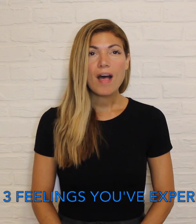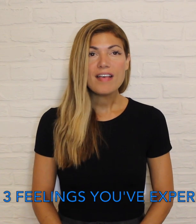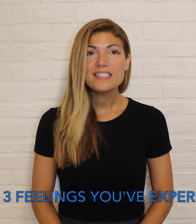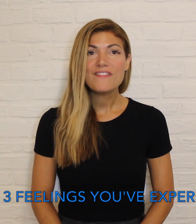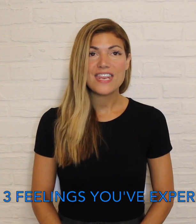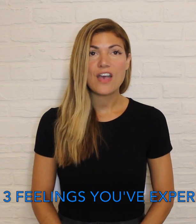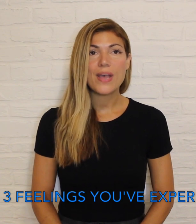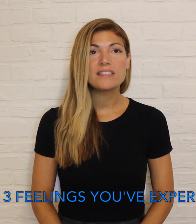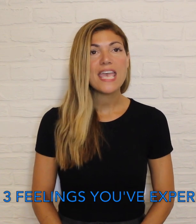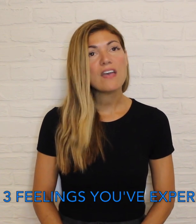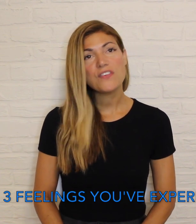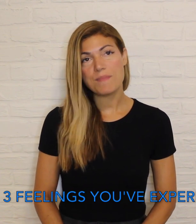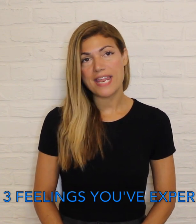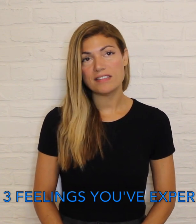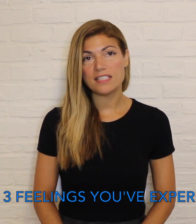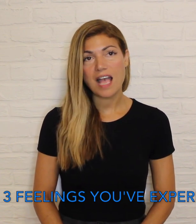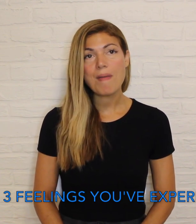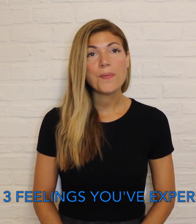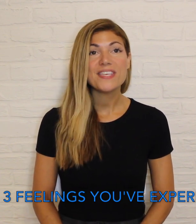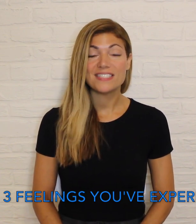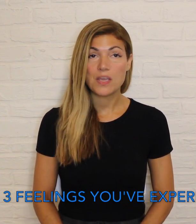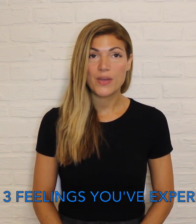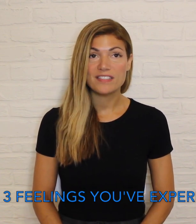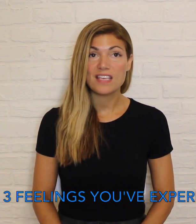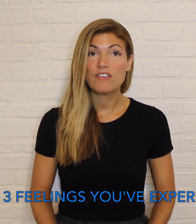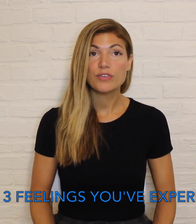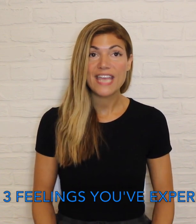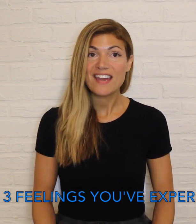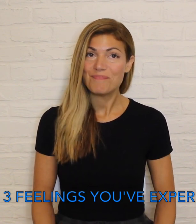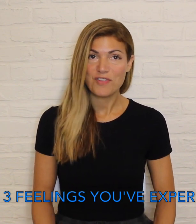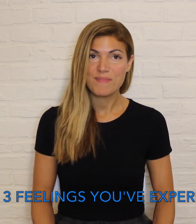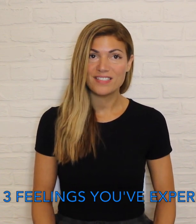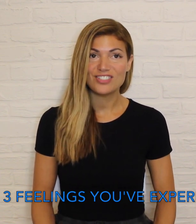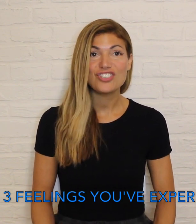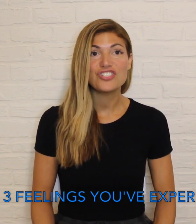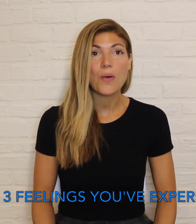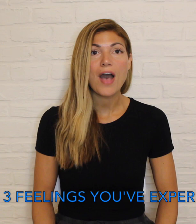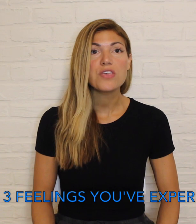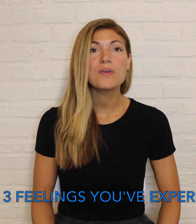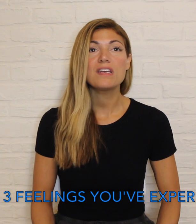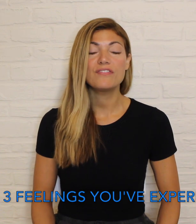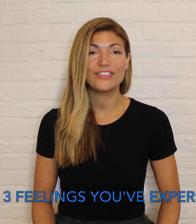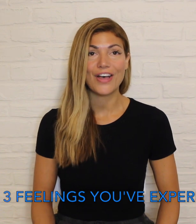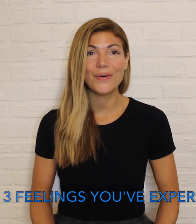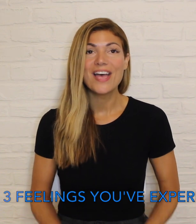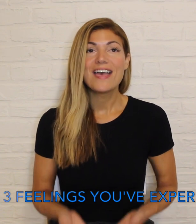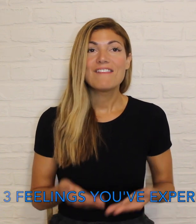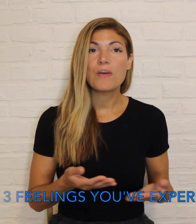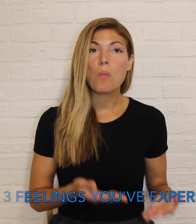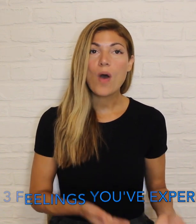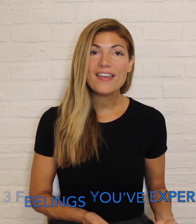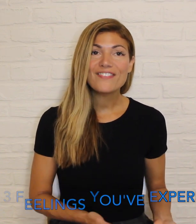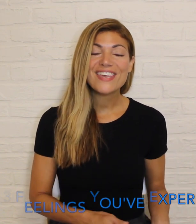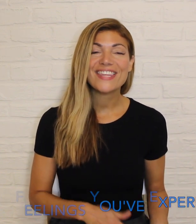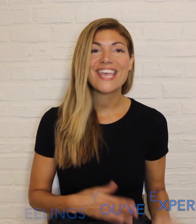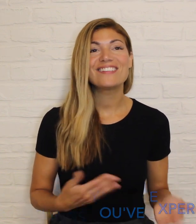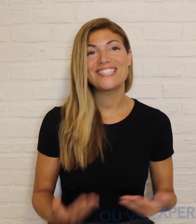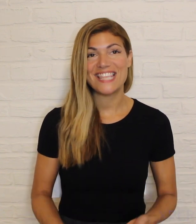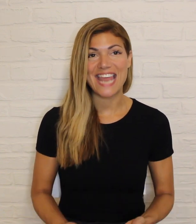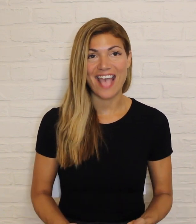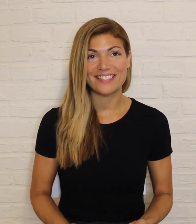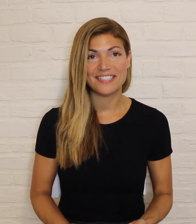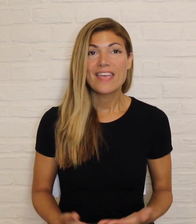Pause the video and take a few minutes to come up with a sequence of creative movements to show how you can flow from one feeling to the next.